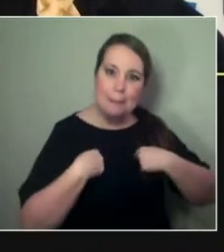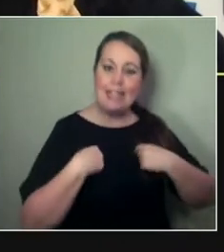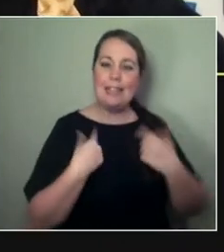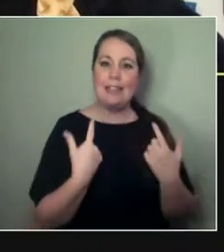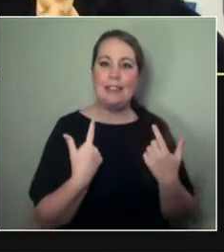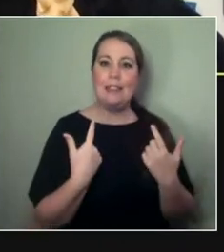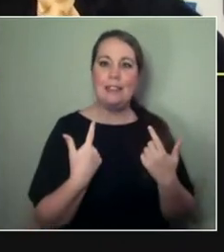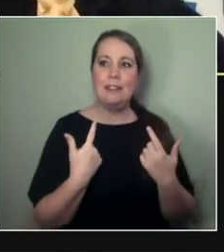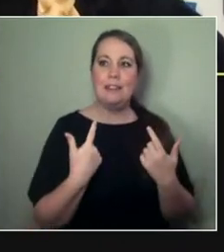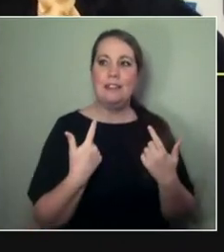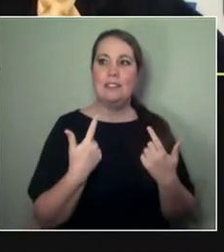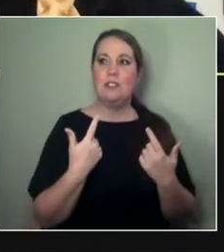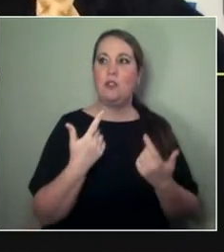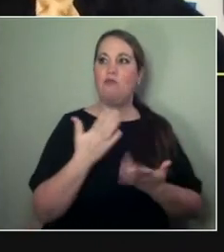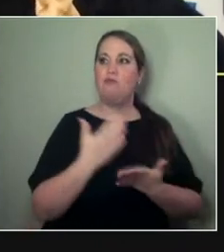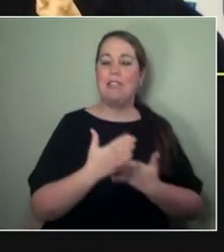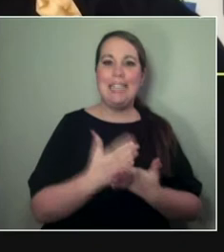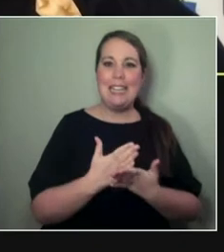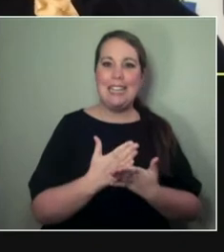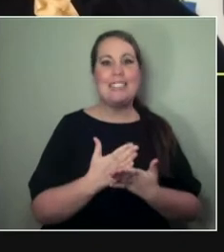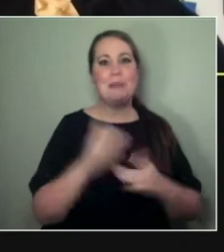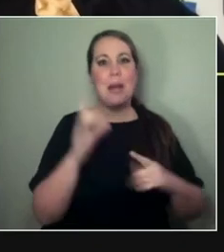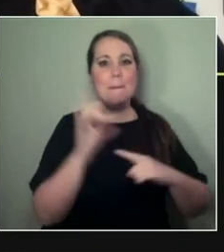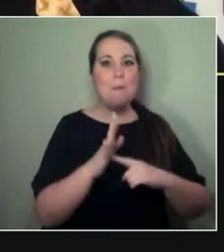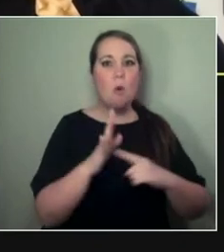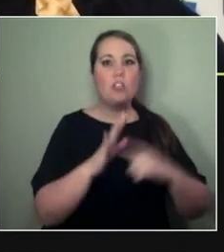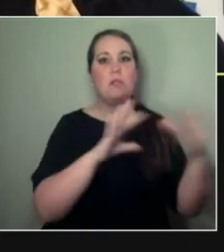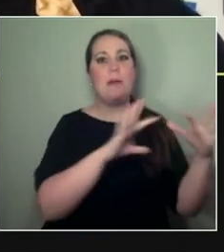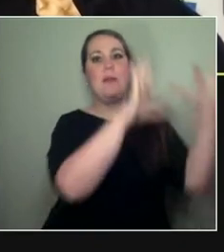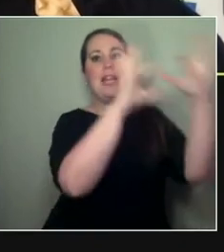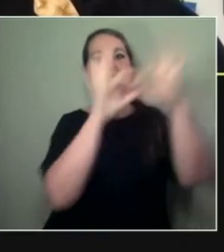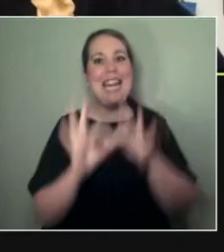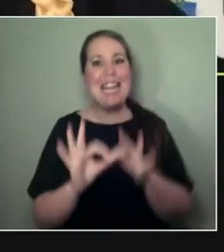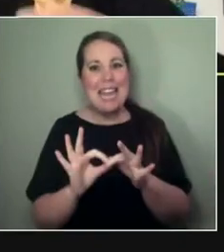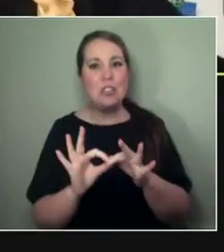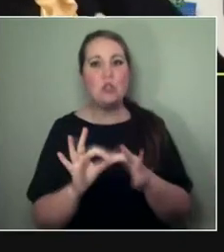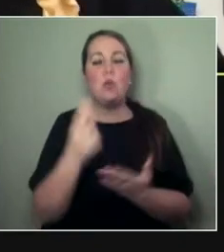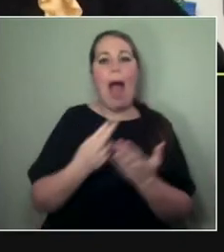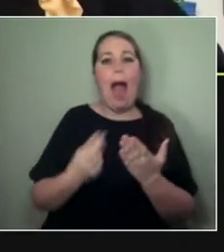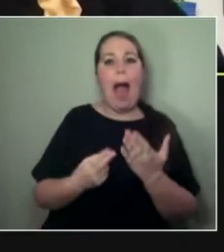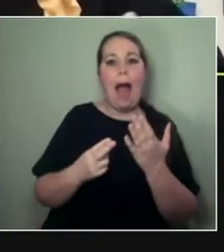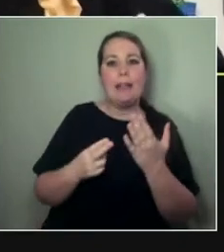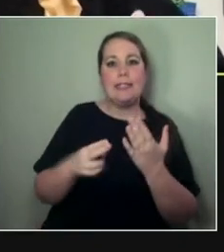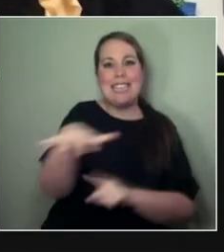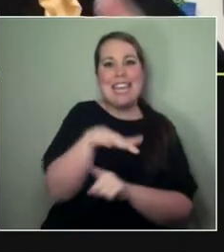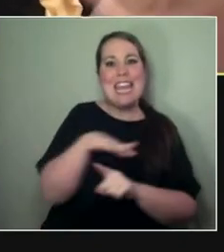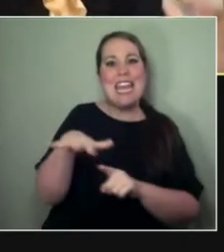to artists back here. I think, yeah, we've tried a bit harder to kind of unveil